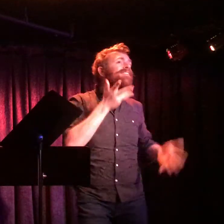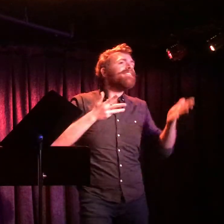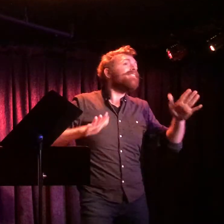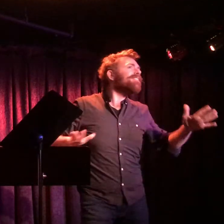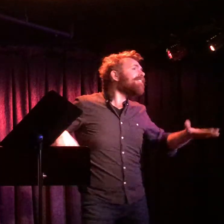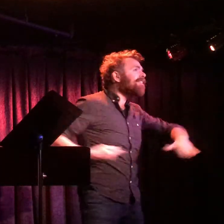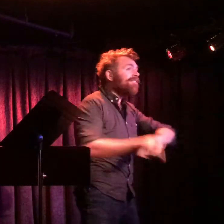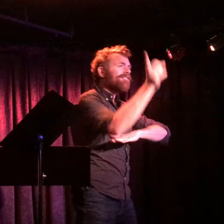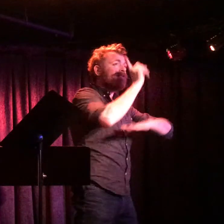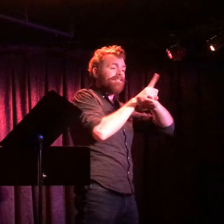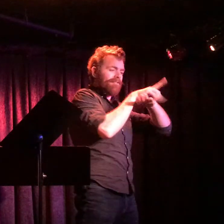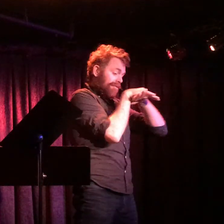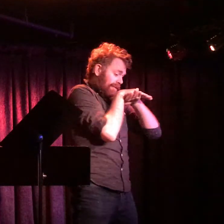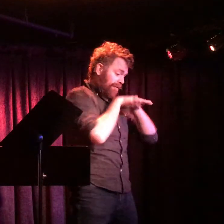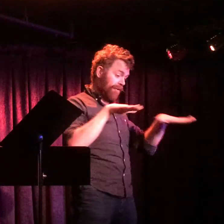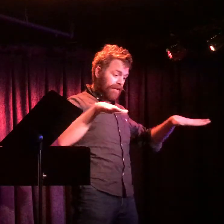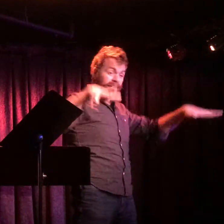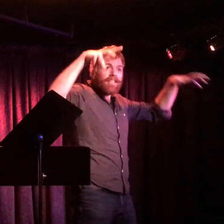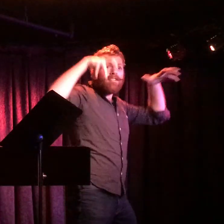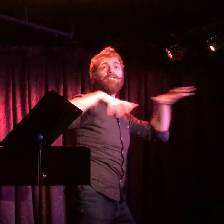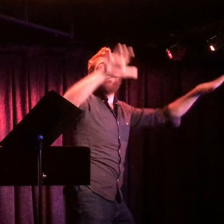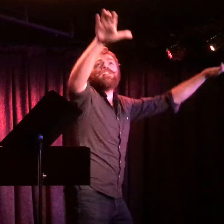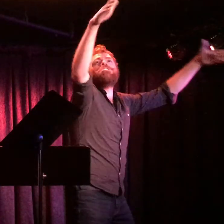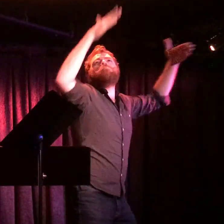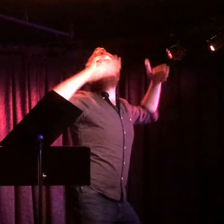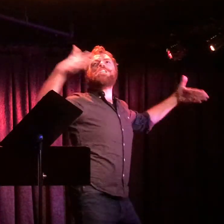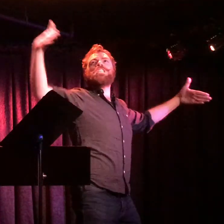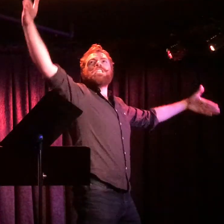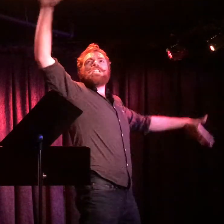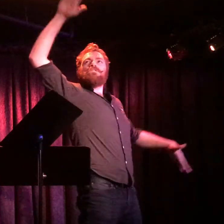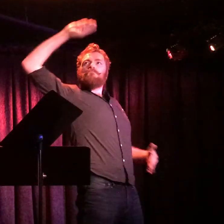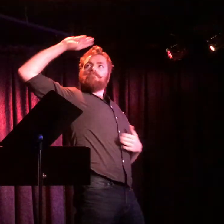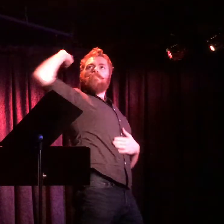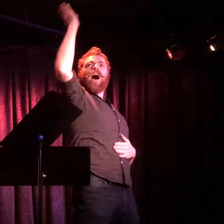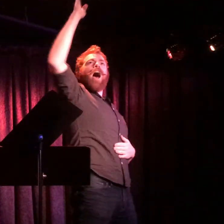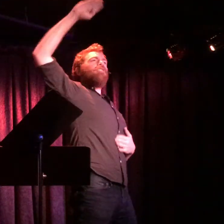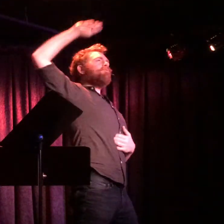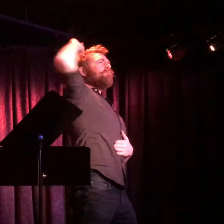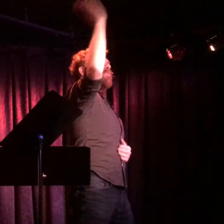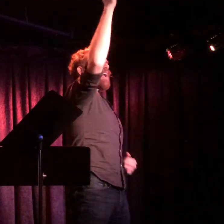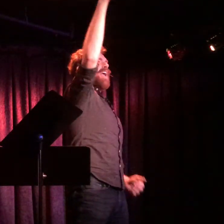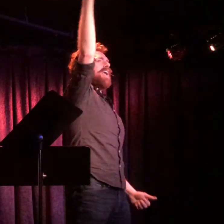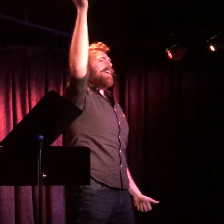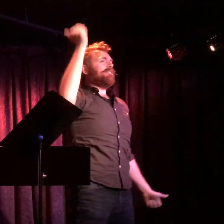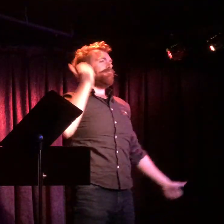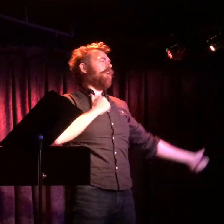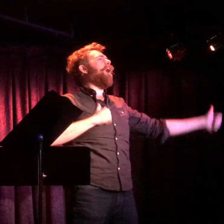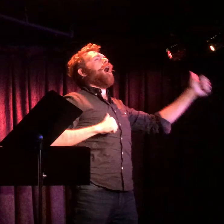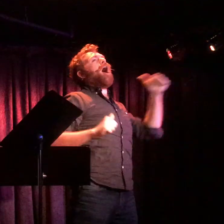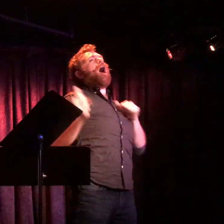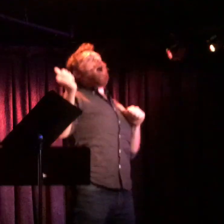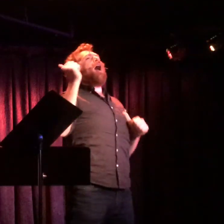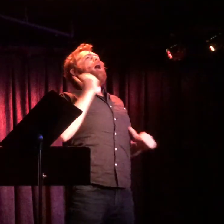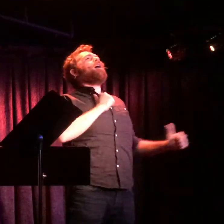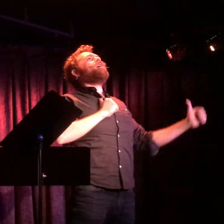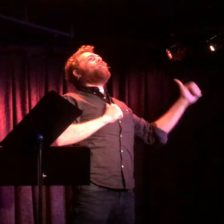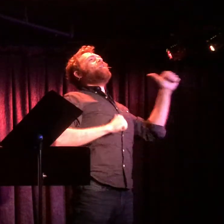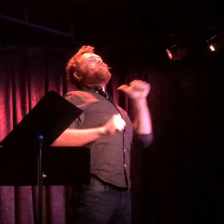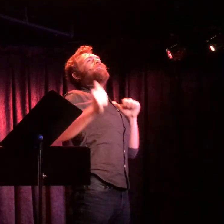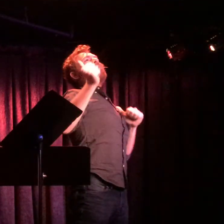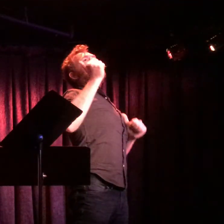In a great big Broadway show!